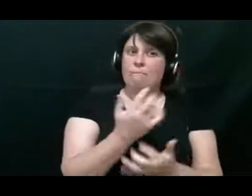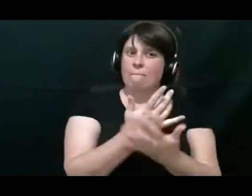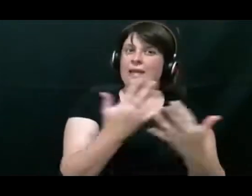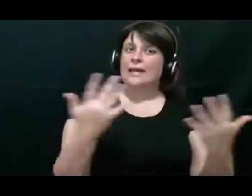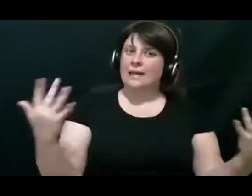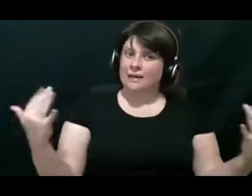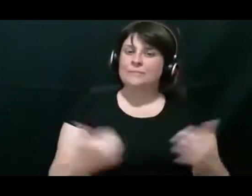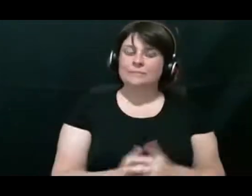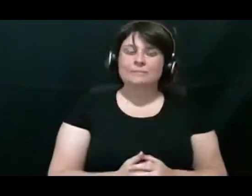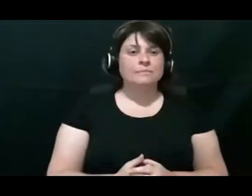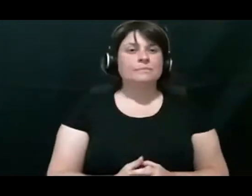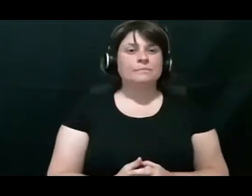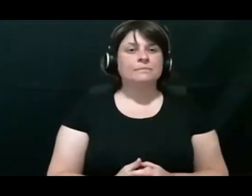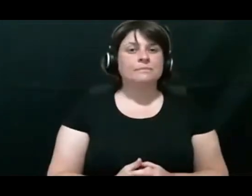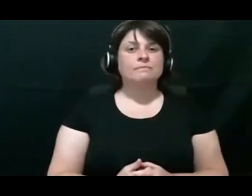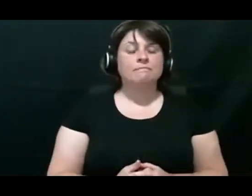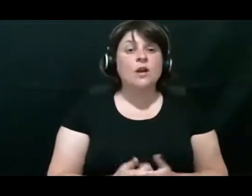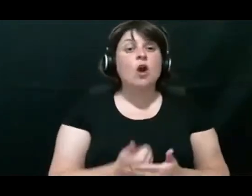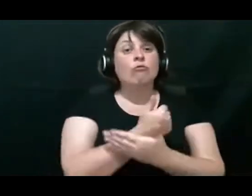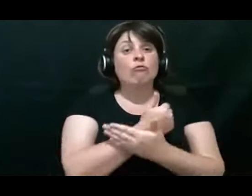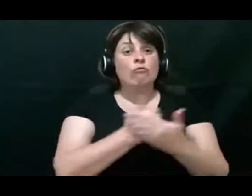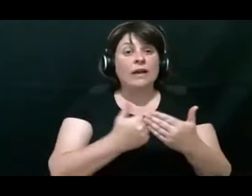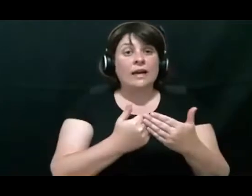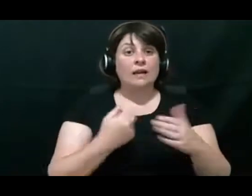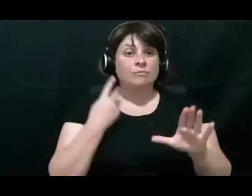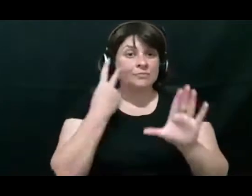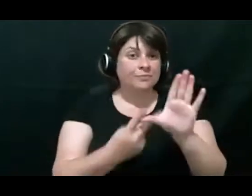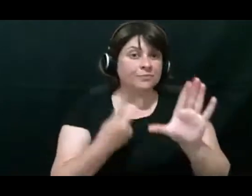Every few years the Australian institute and health ‑ of health and welfare publish a